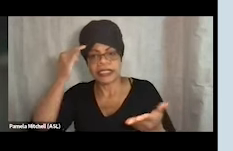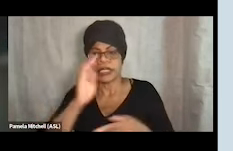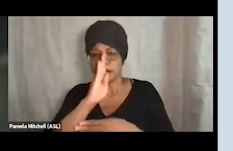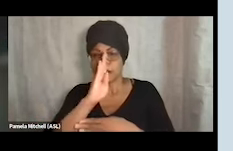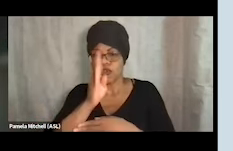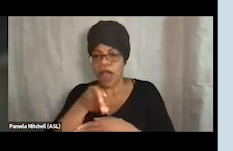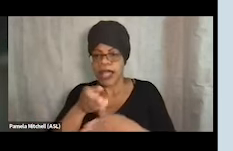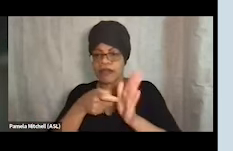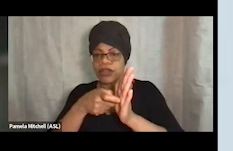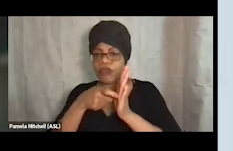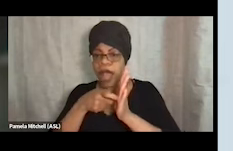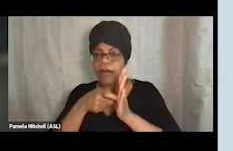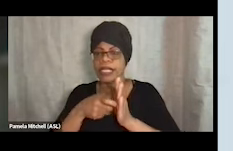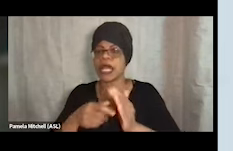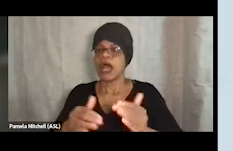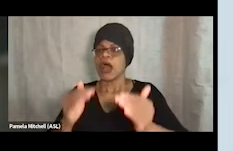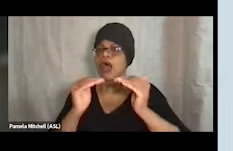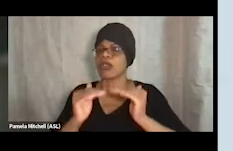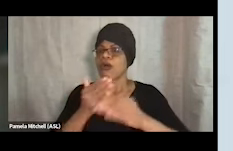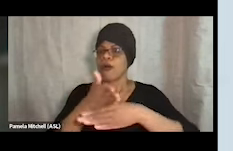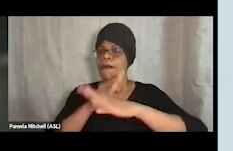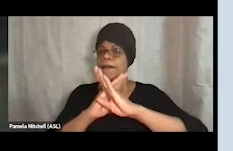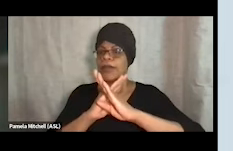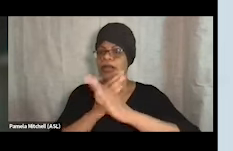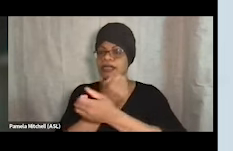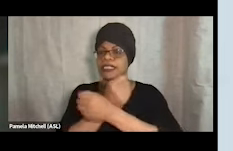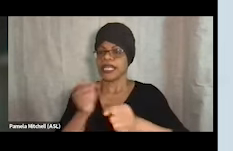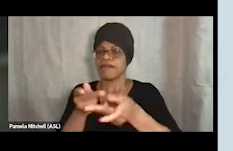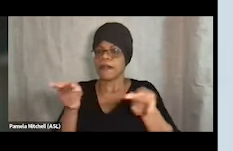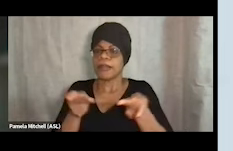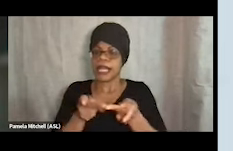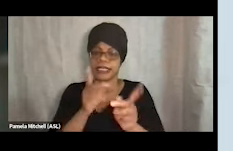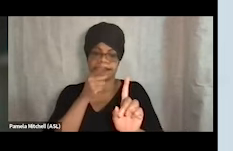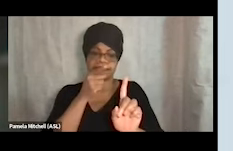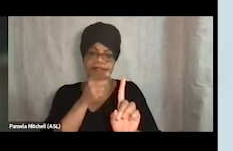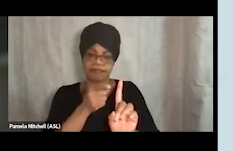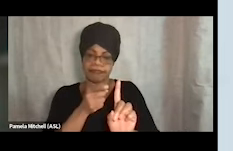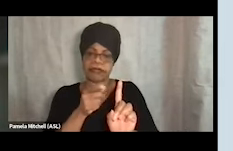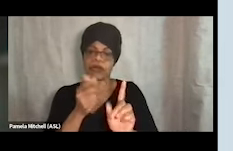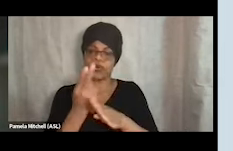So a low-barrier shelter, specifically targeted for people who use drugs, does not have a requirement of sobriety.